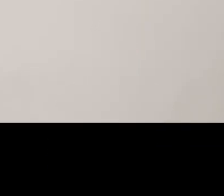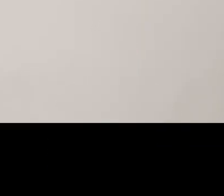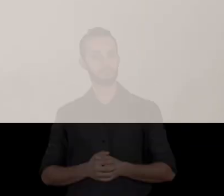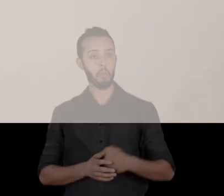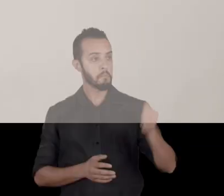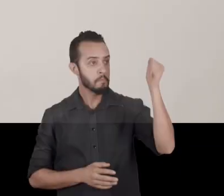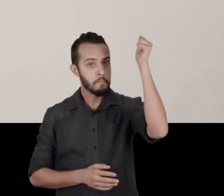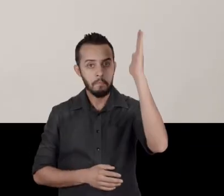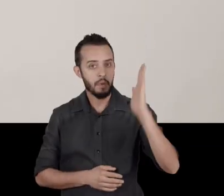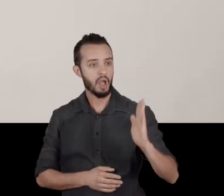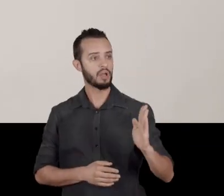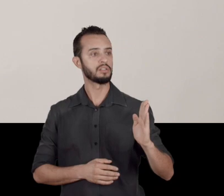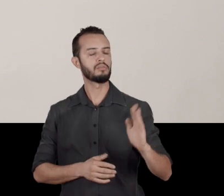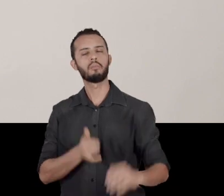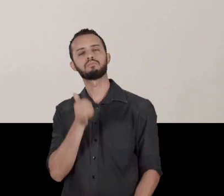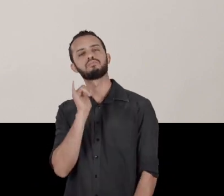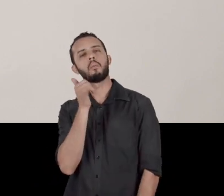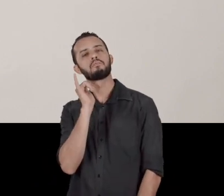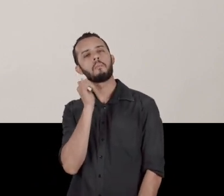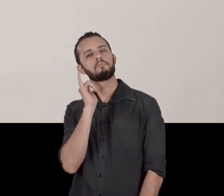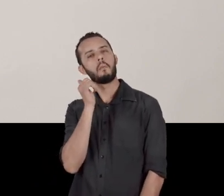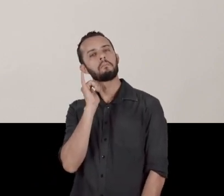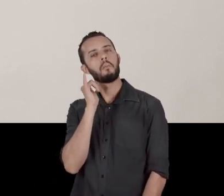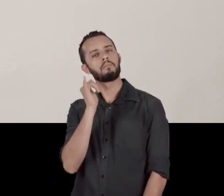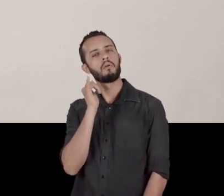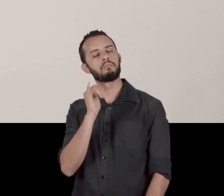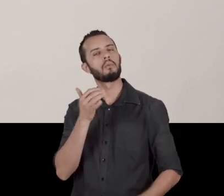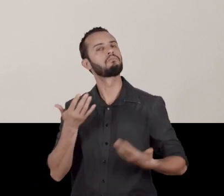what is one of the great narratives regarding Brazil?